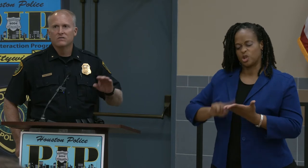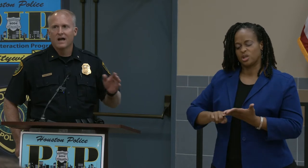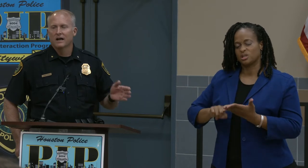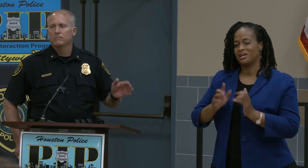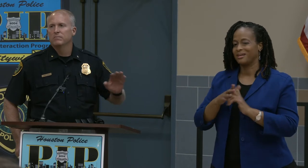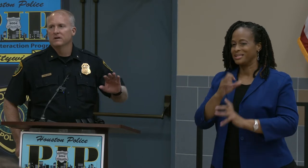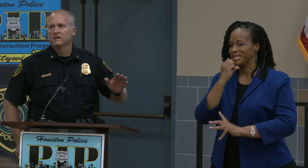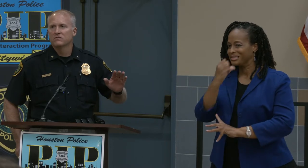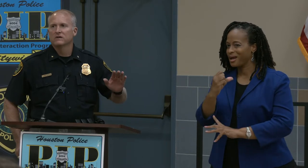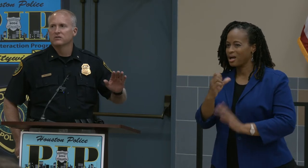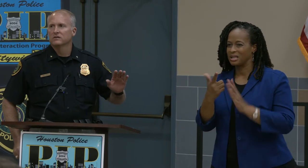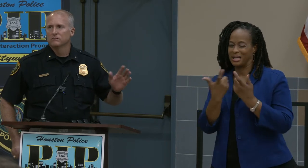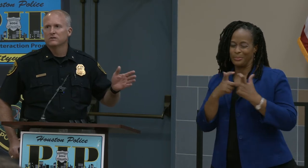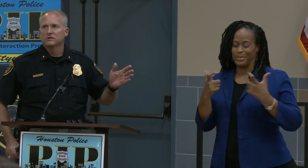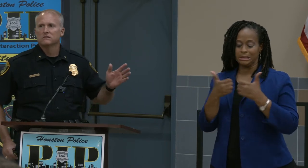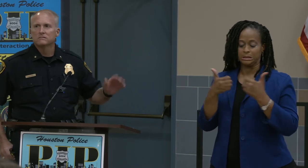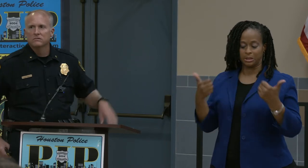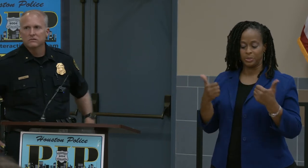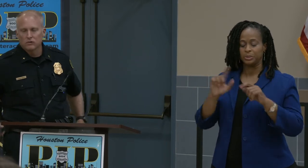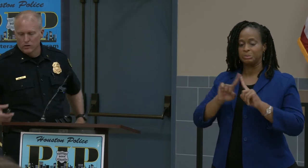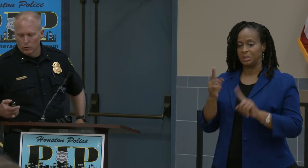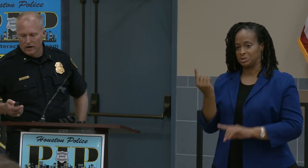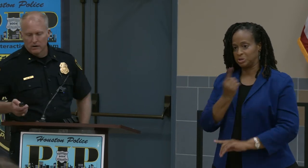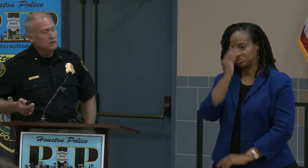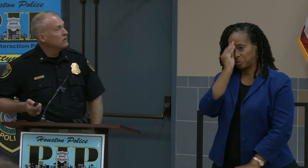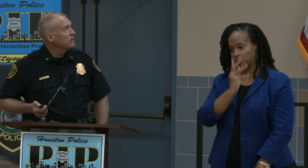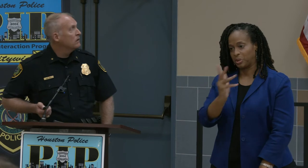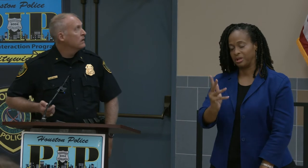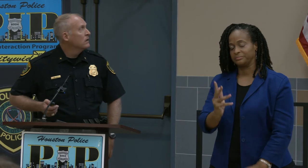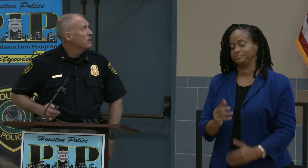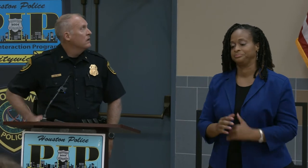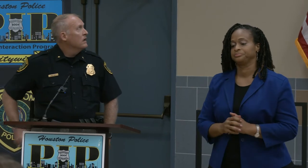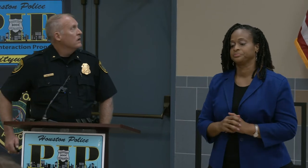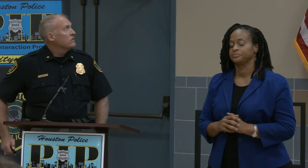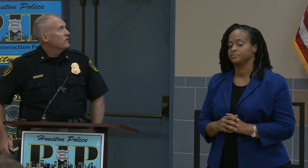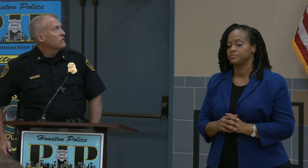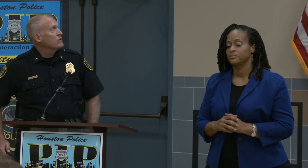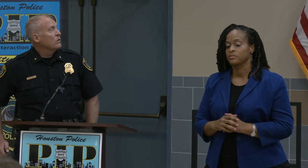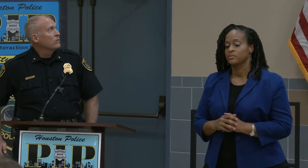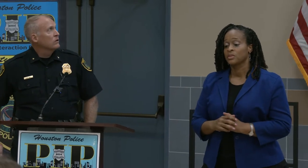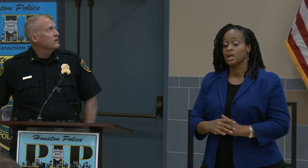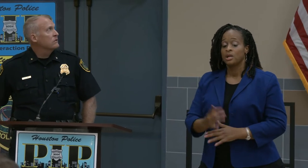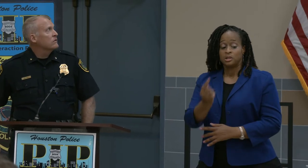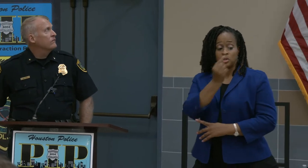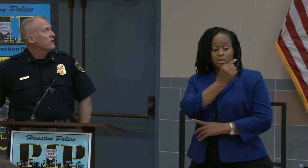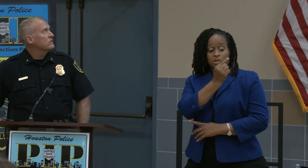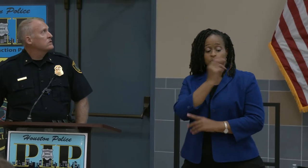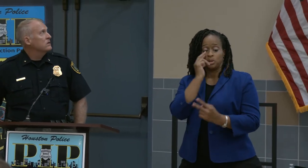not a big distinction, but just so you're aware. So this is what we're looking at so far this year.